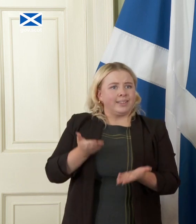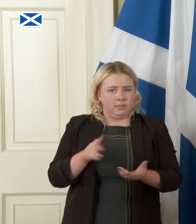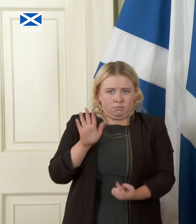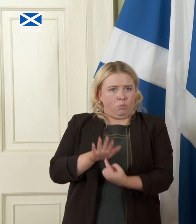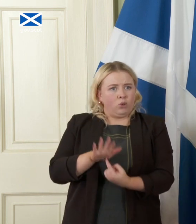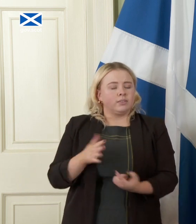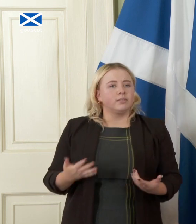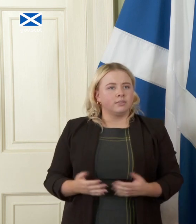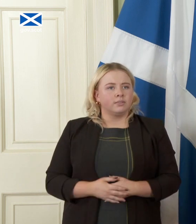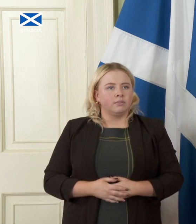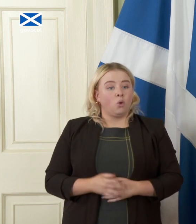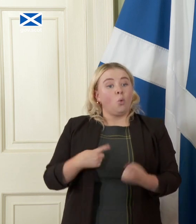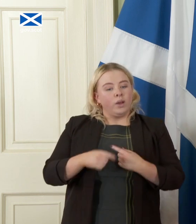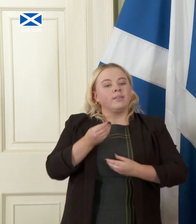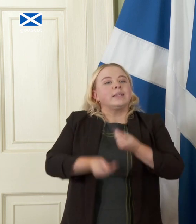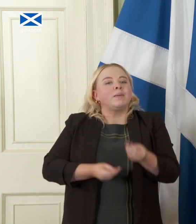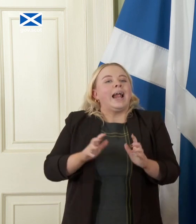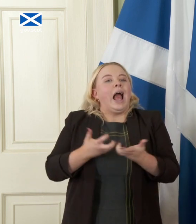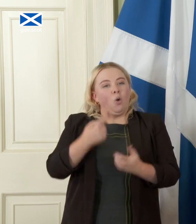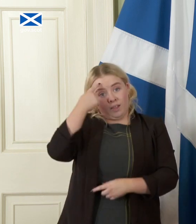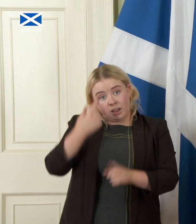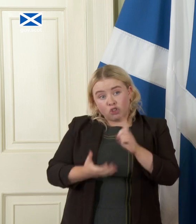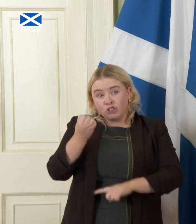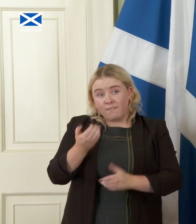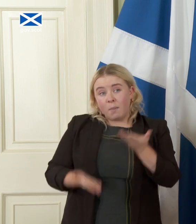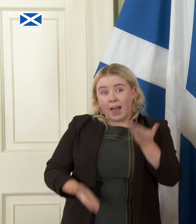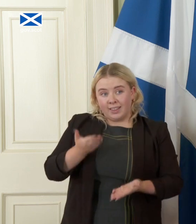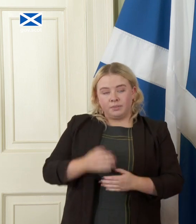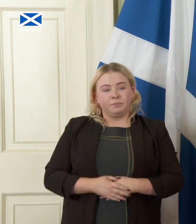we can achieve that balance in a better way and incidentally because this goes to the heart of